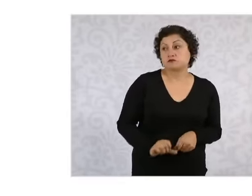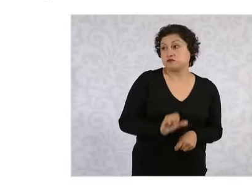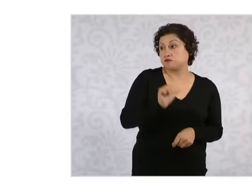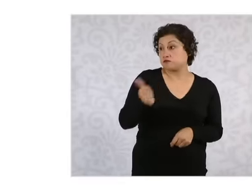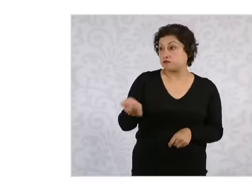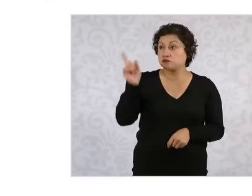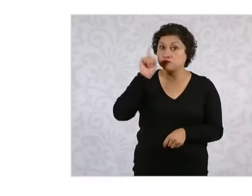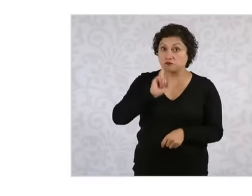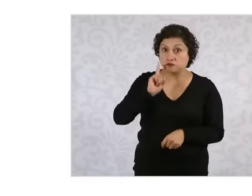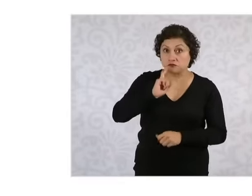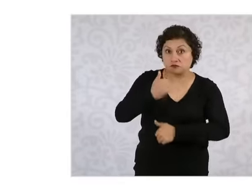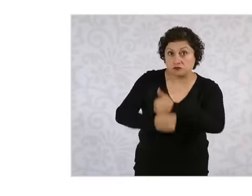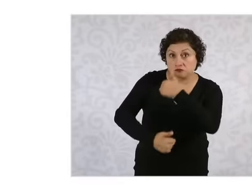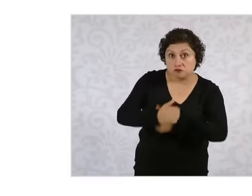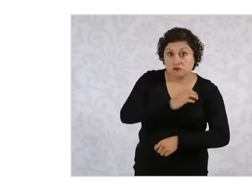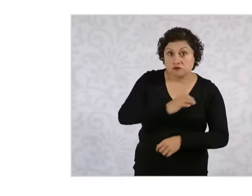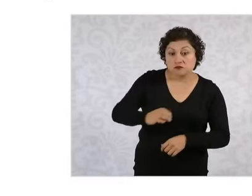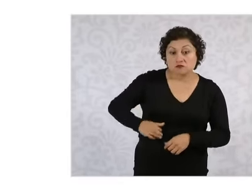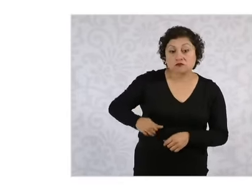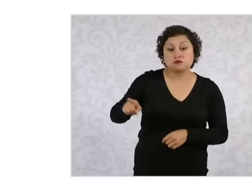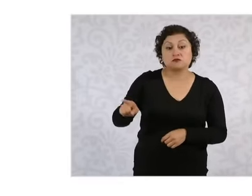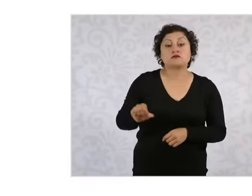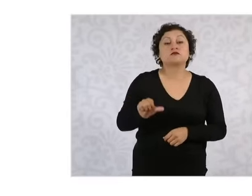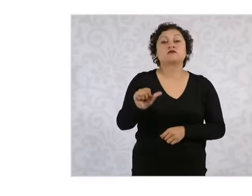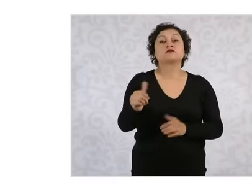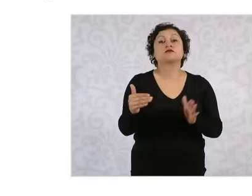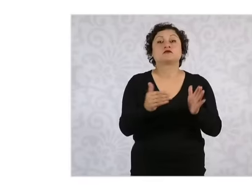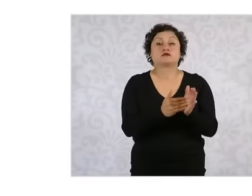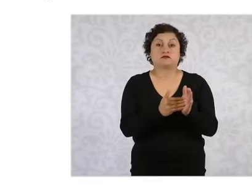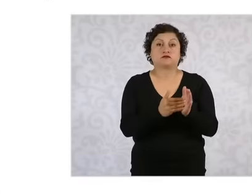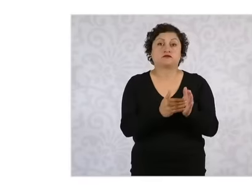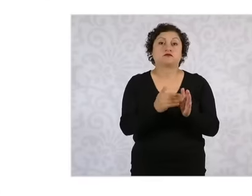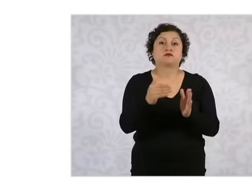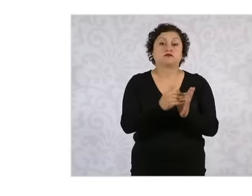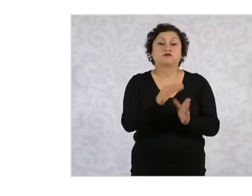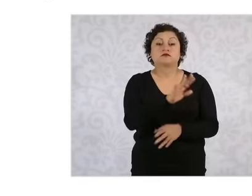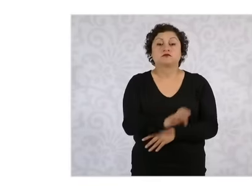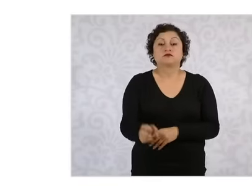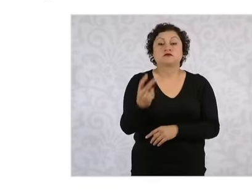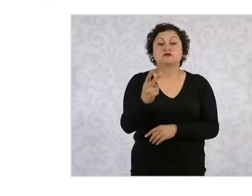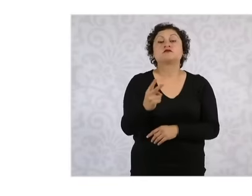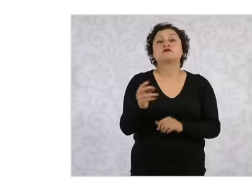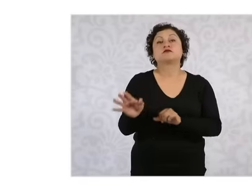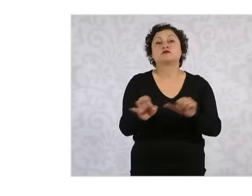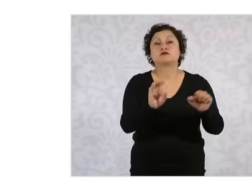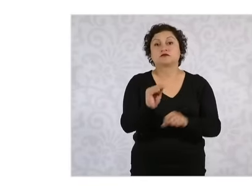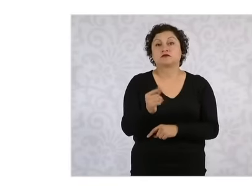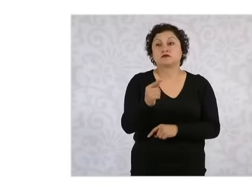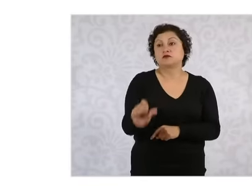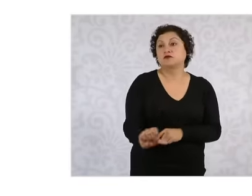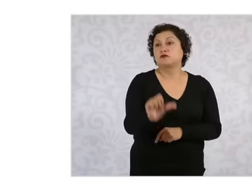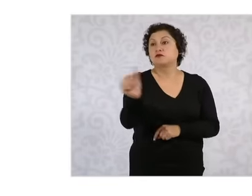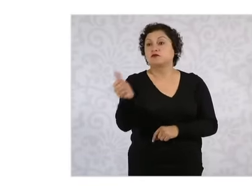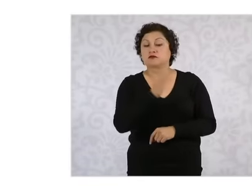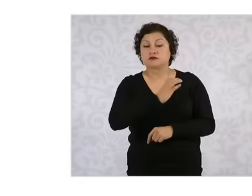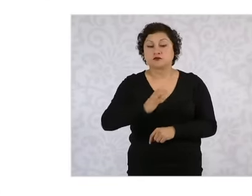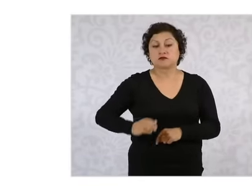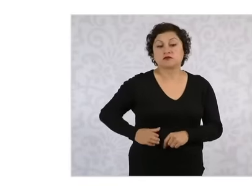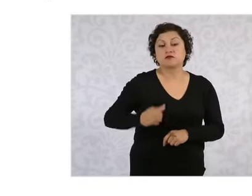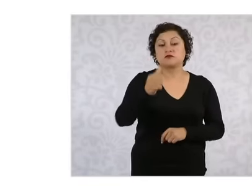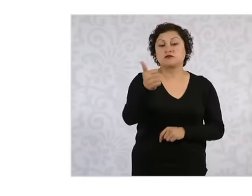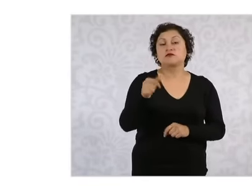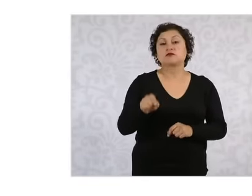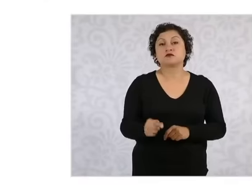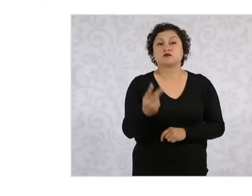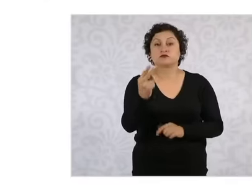16269 and movement citizen 6.2 million the highest vote